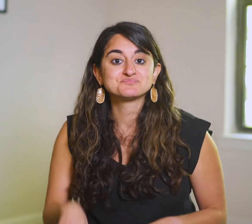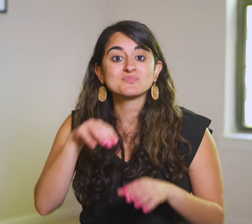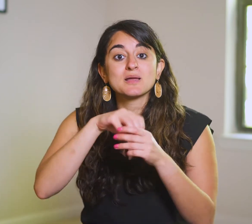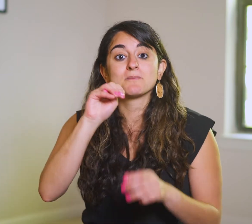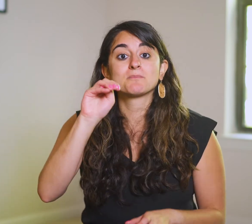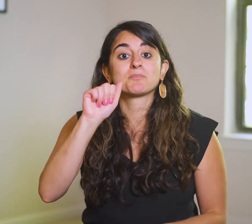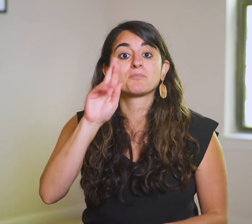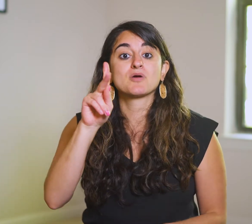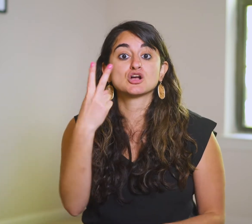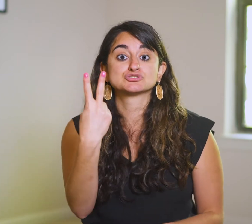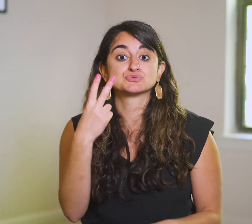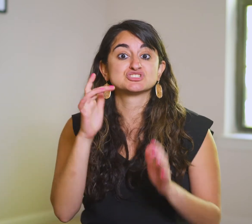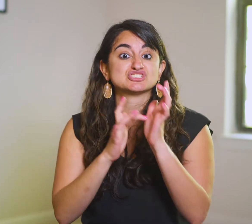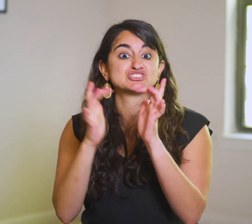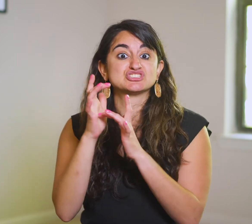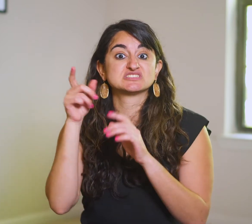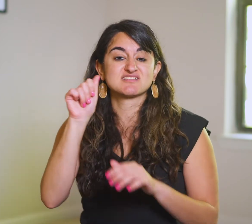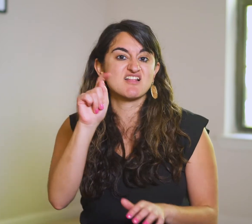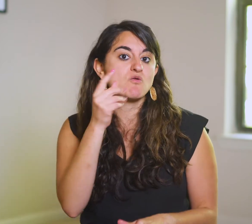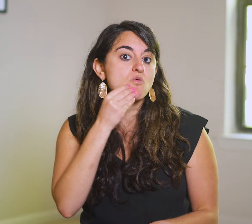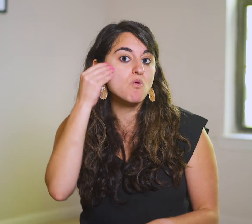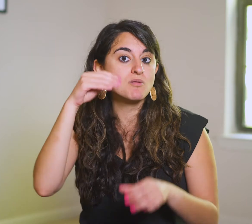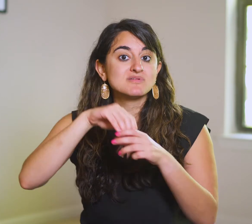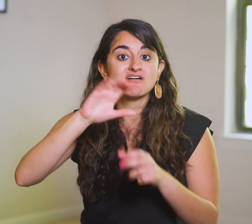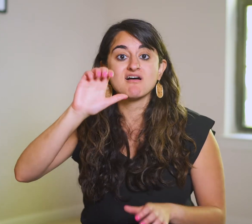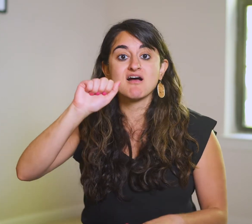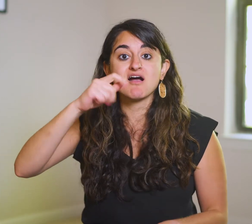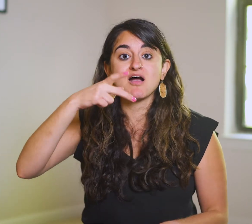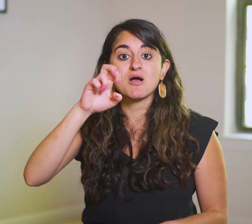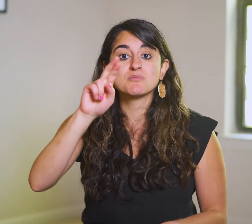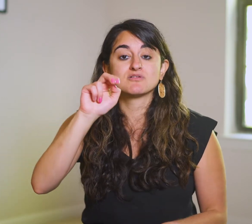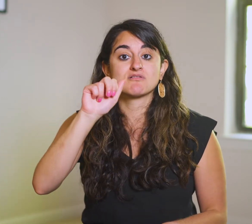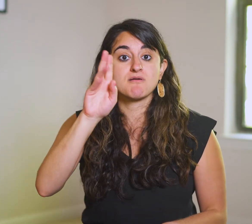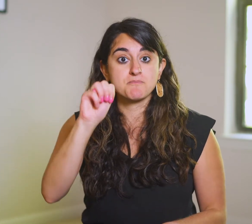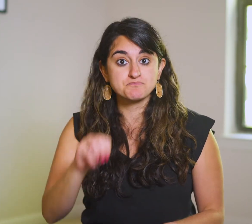In Mark 2, Jesus is at home in Capernaum,